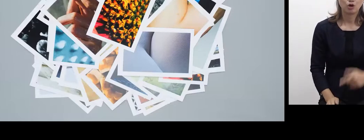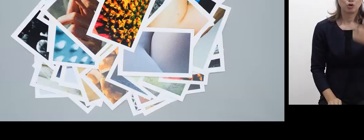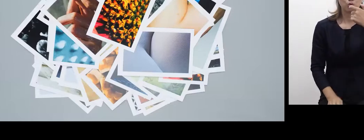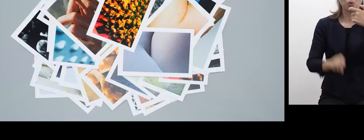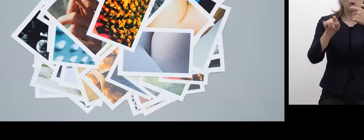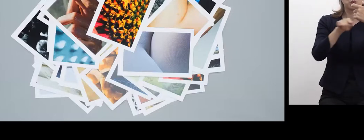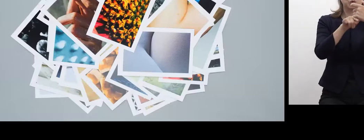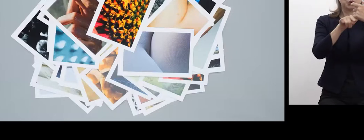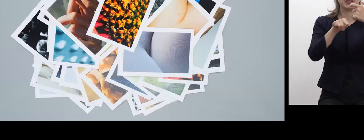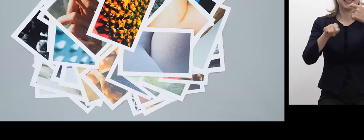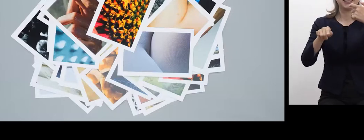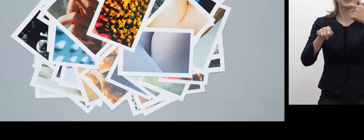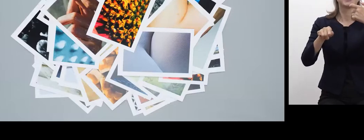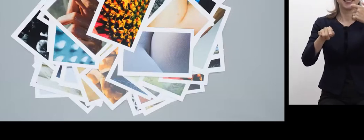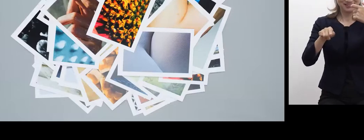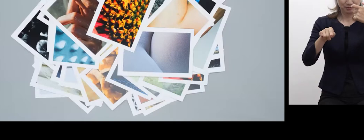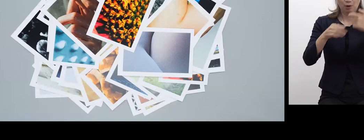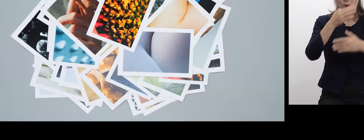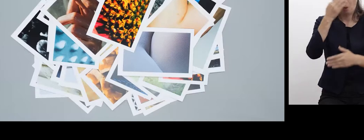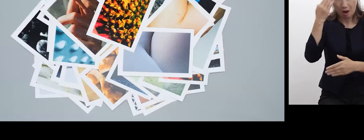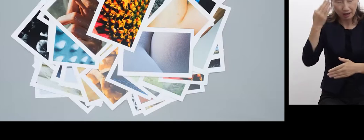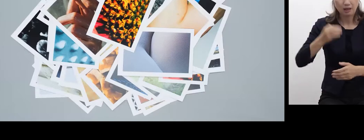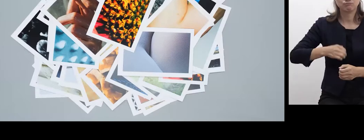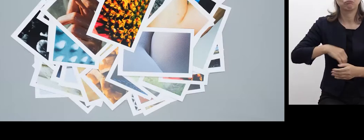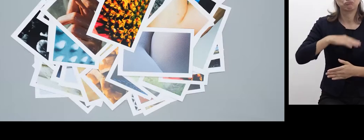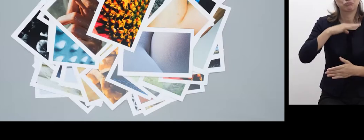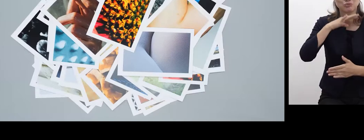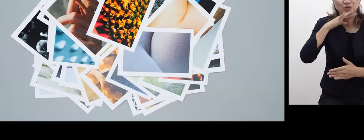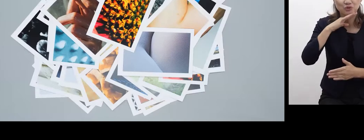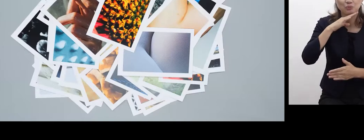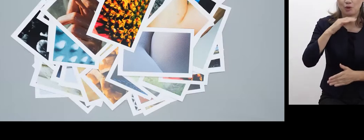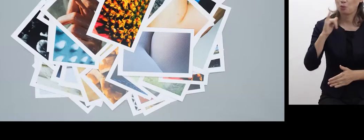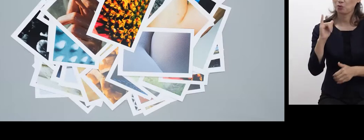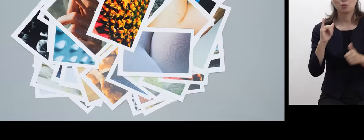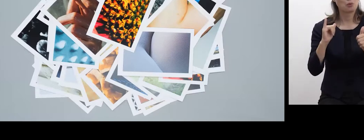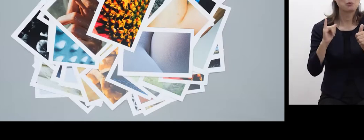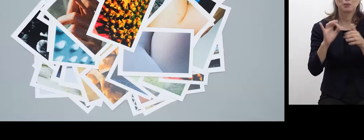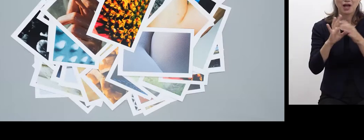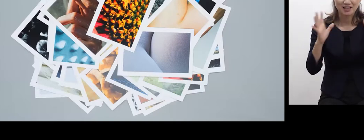I asked about 60 people of all ages and men and women